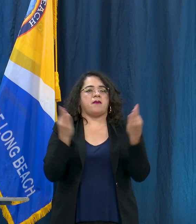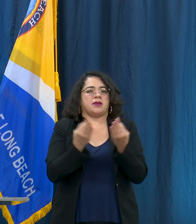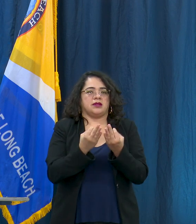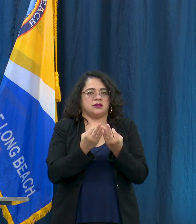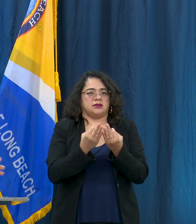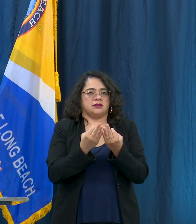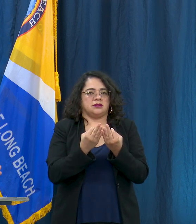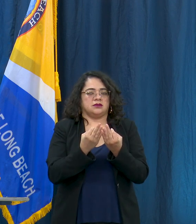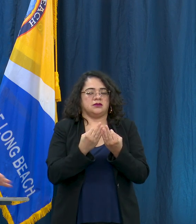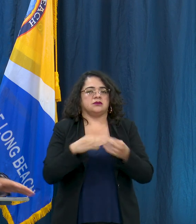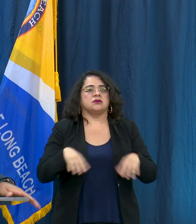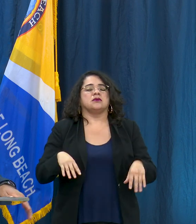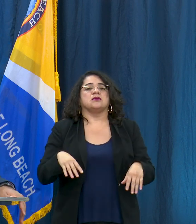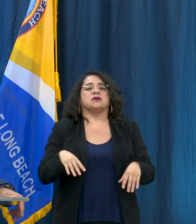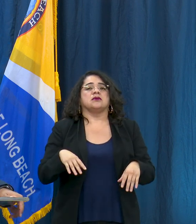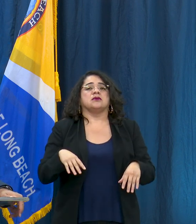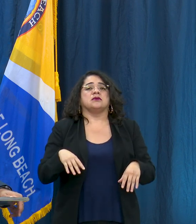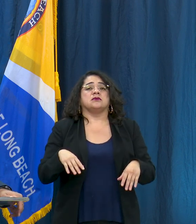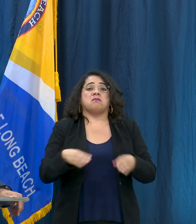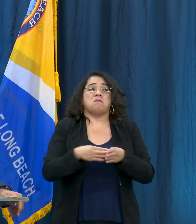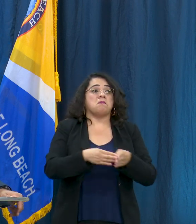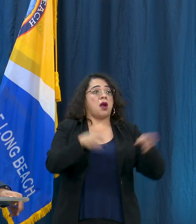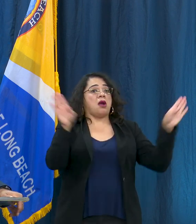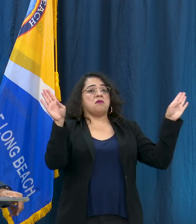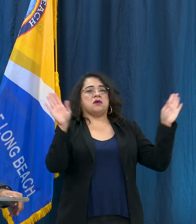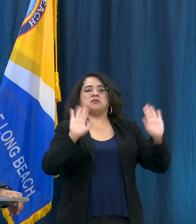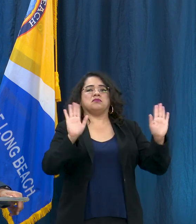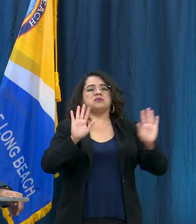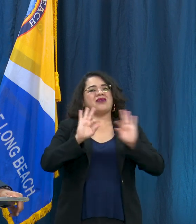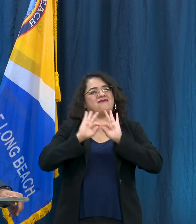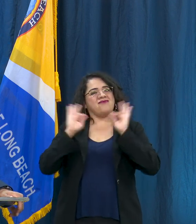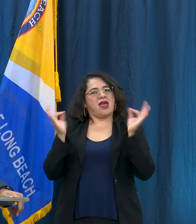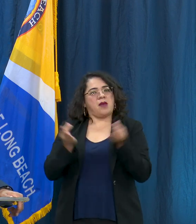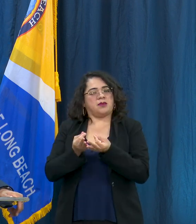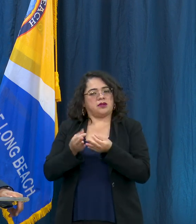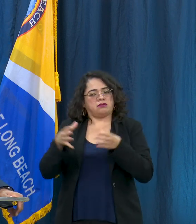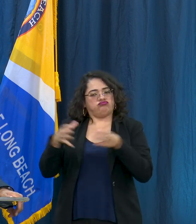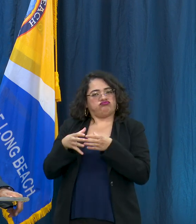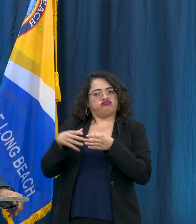general public but if you are your own immediate family unit and you live